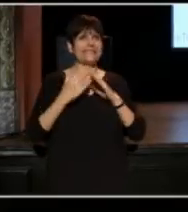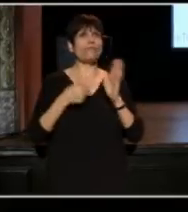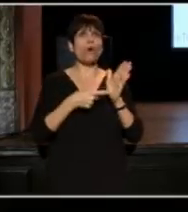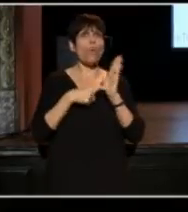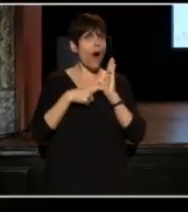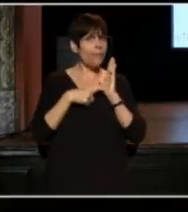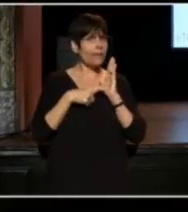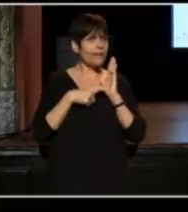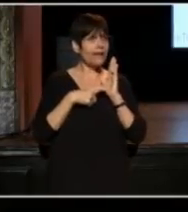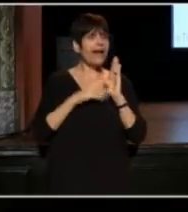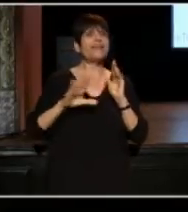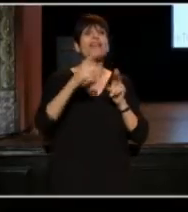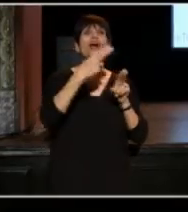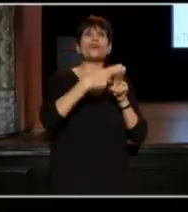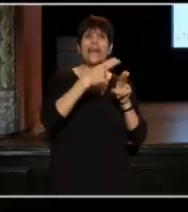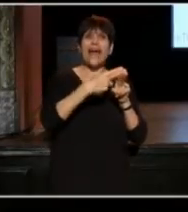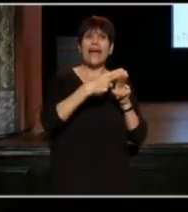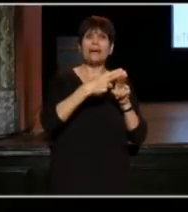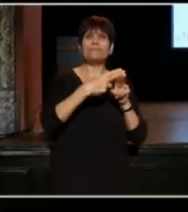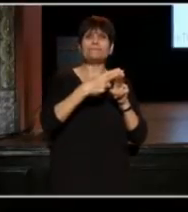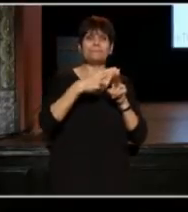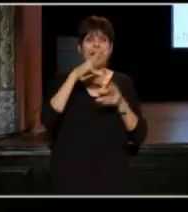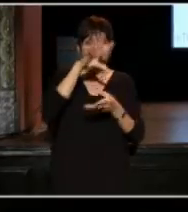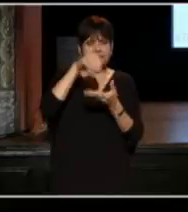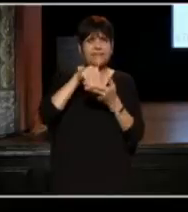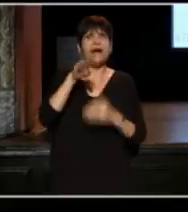that their names must contain the name Bob.